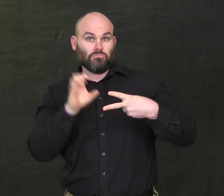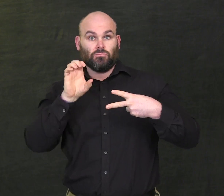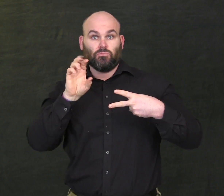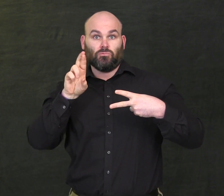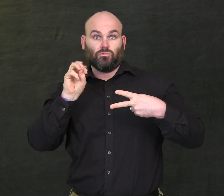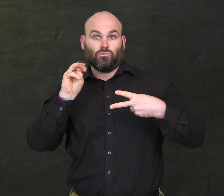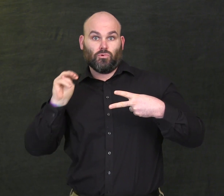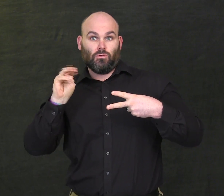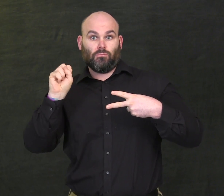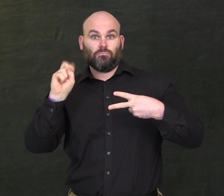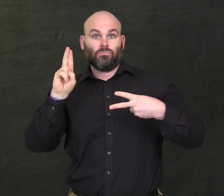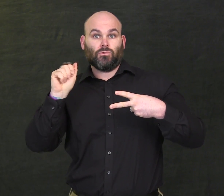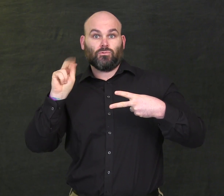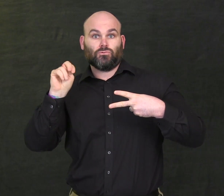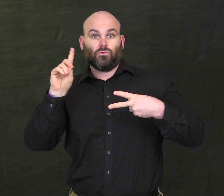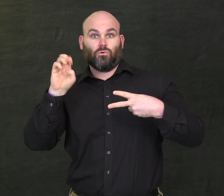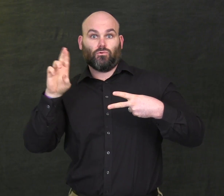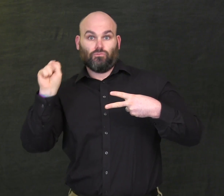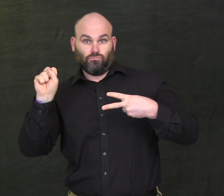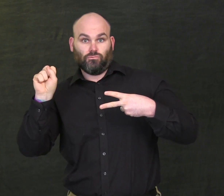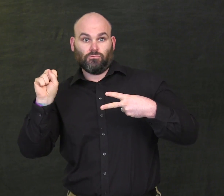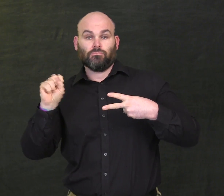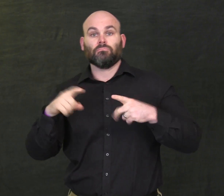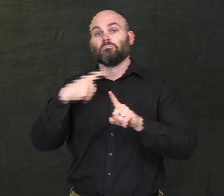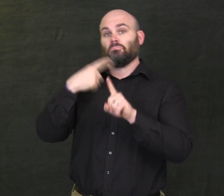Crom Saunders